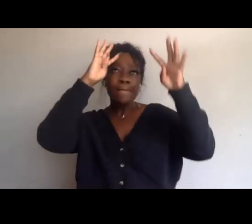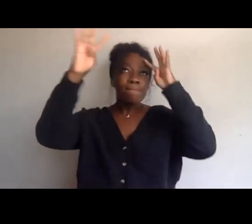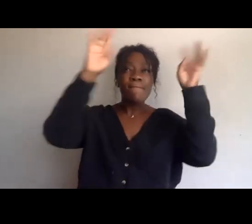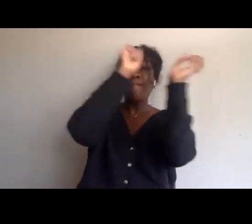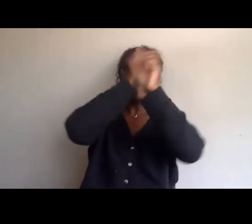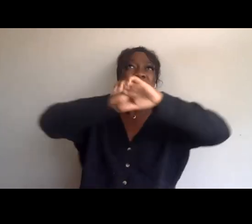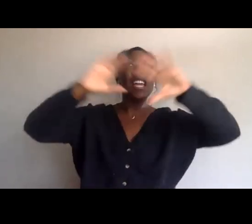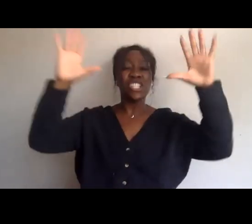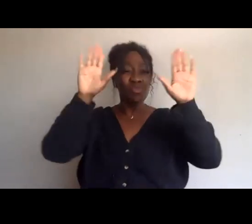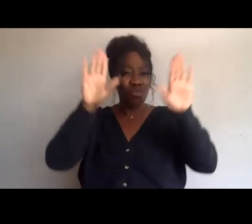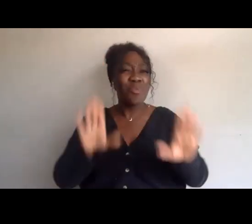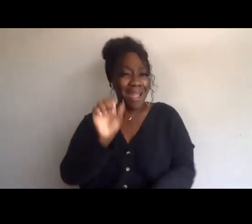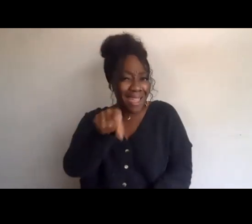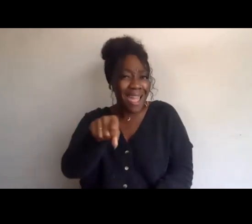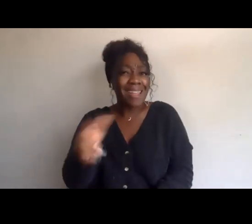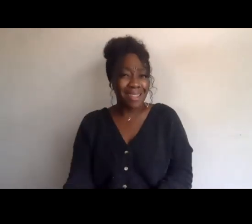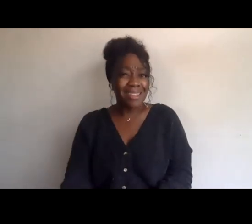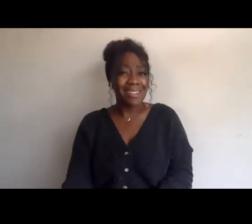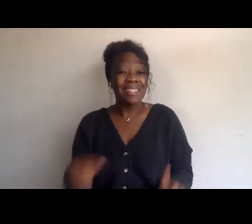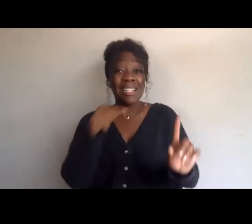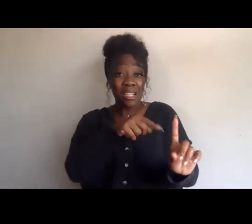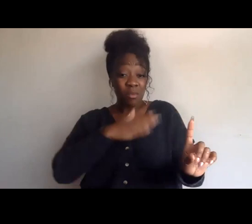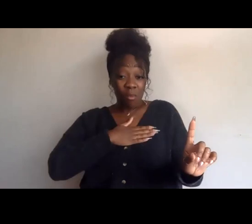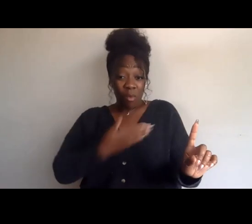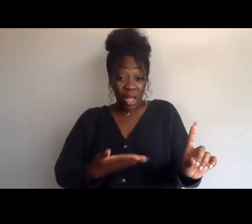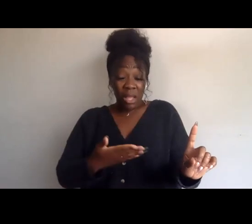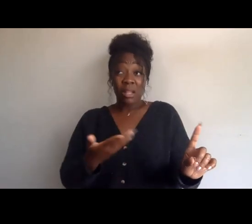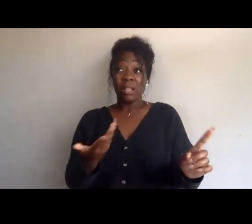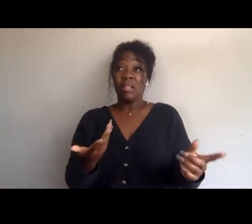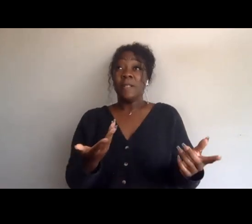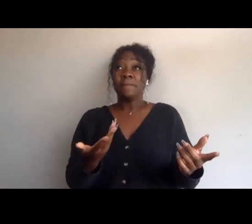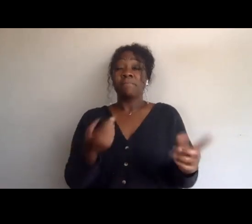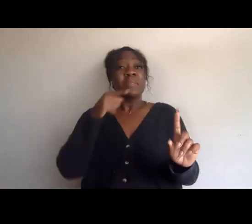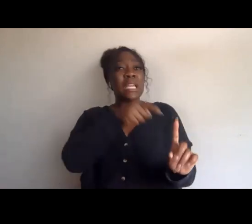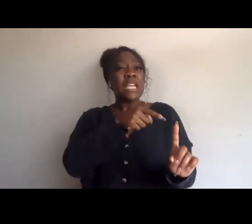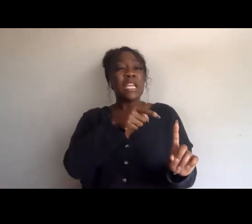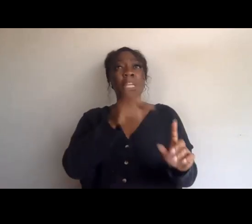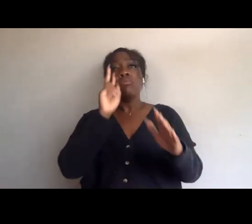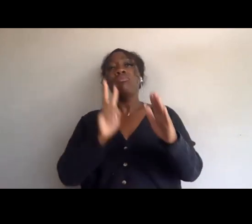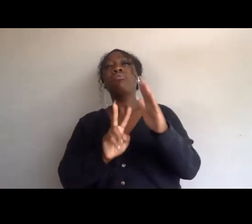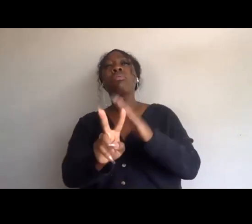and one who was willing to and saw it coming that he would sacrifice his own life,